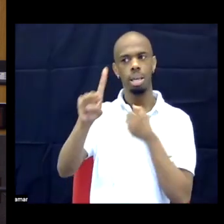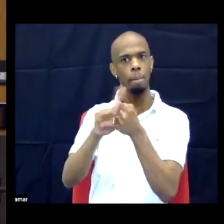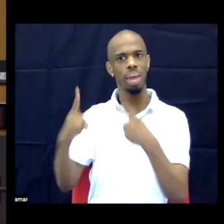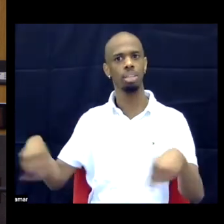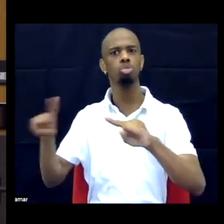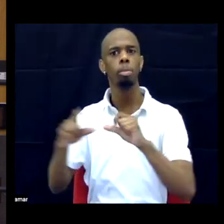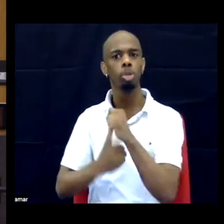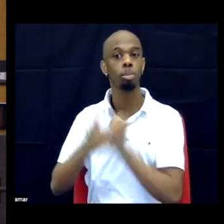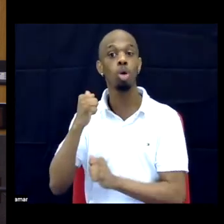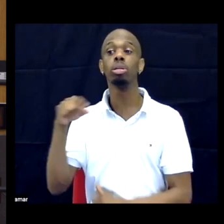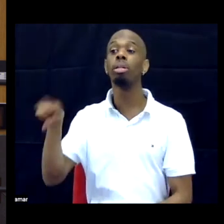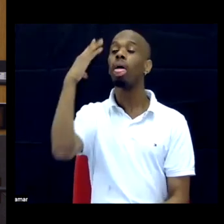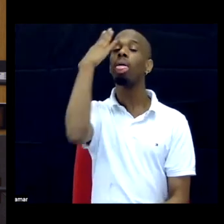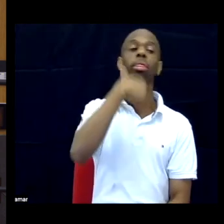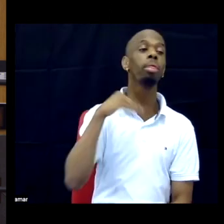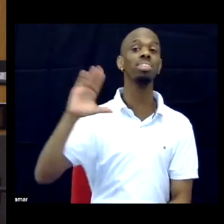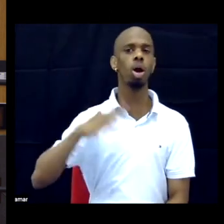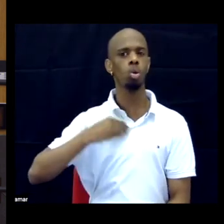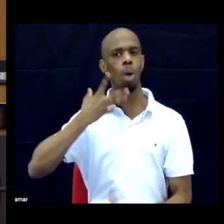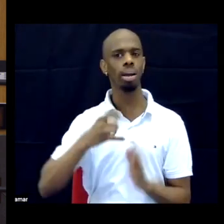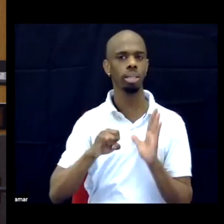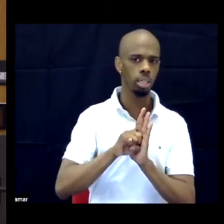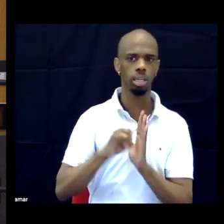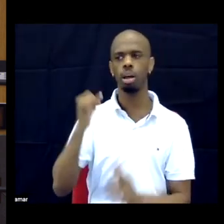whiteness or straightness or cisness in the same way.